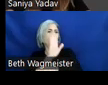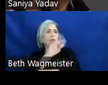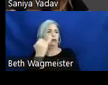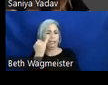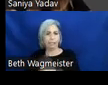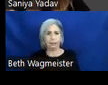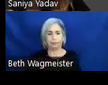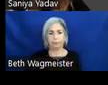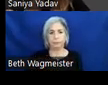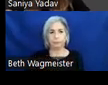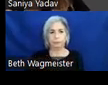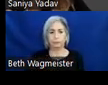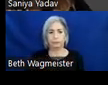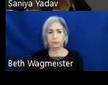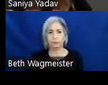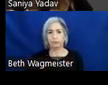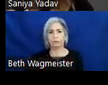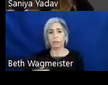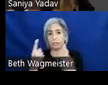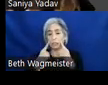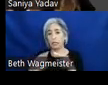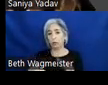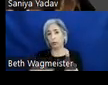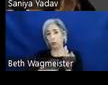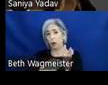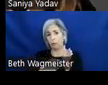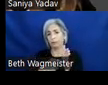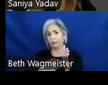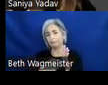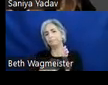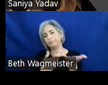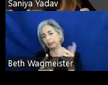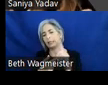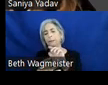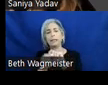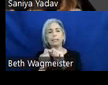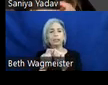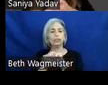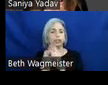So WCAG success criteria can be sub be corrective and interpreted in different ways. Users have